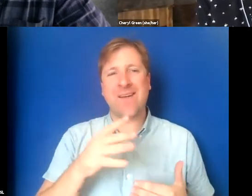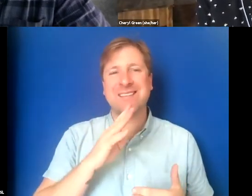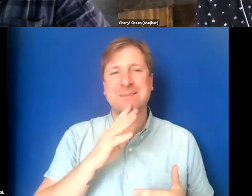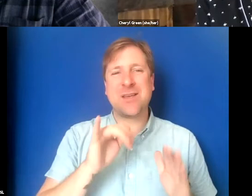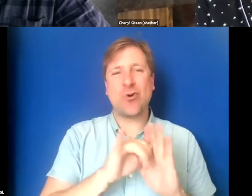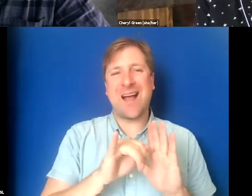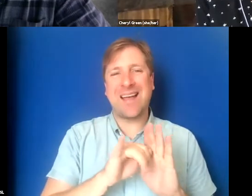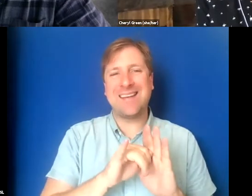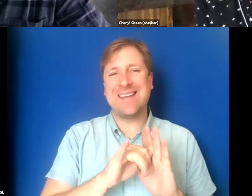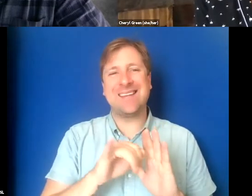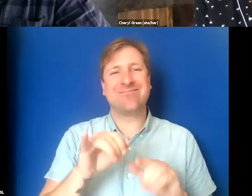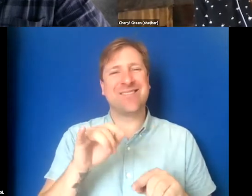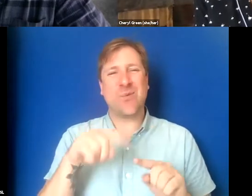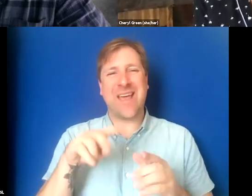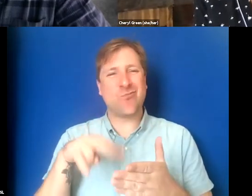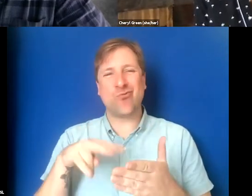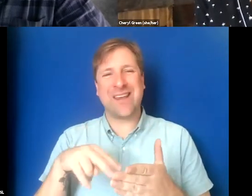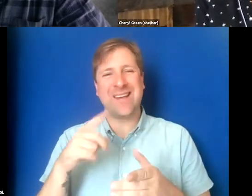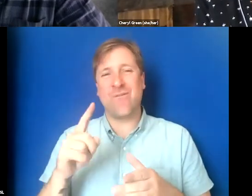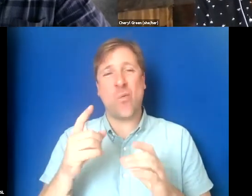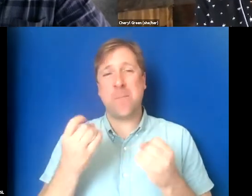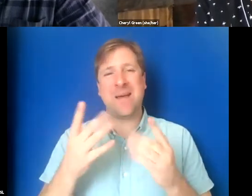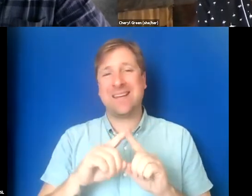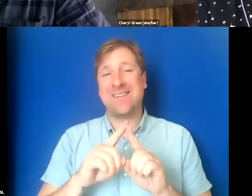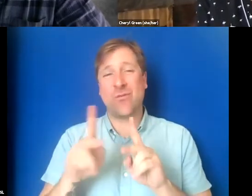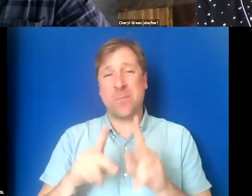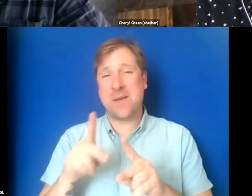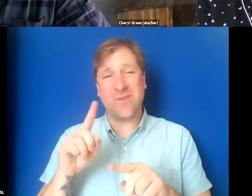They are unreadable for a lot of people without the punctuation.